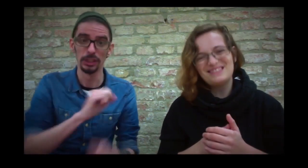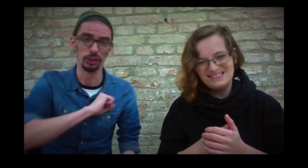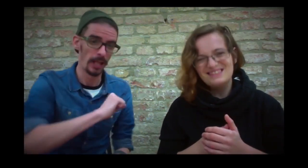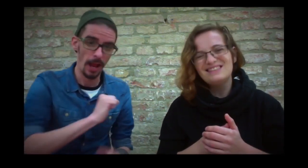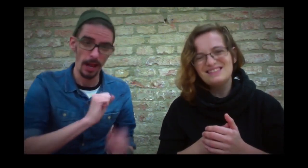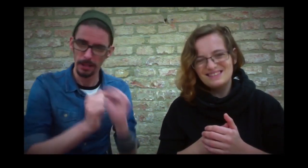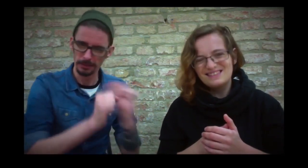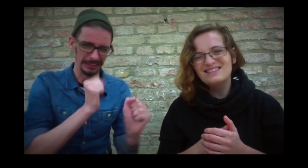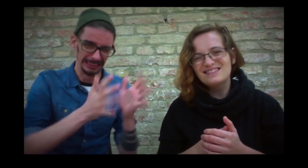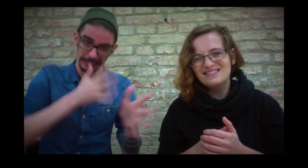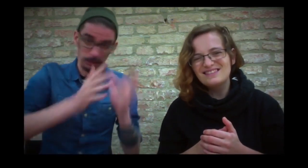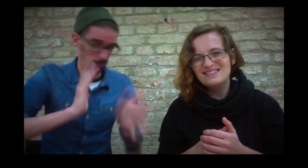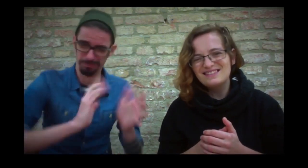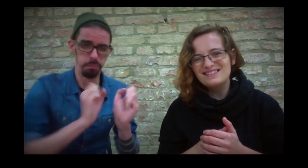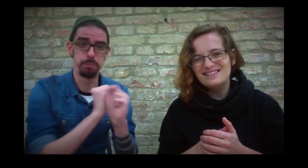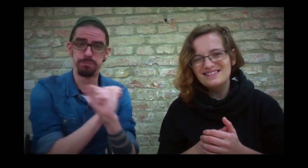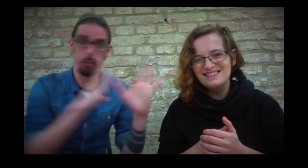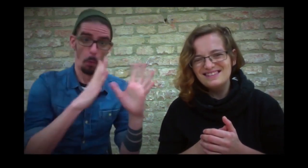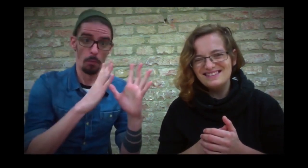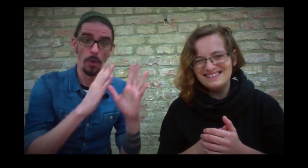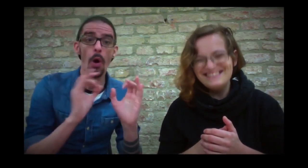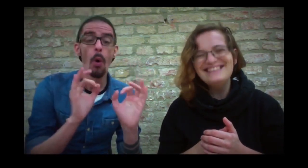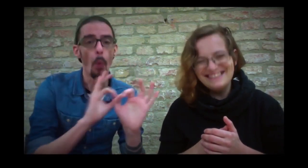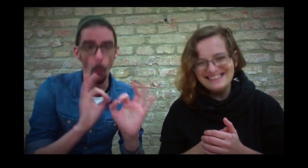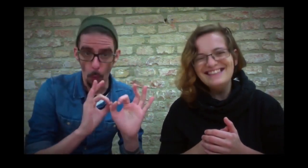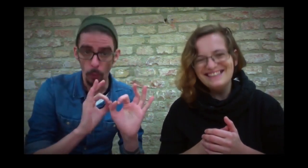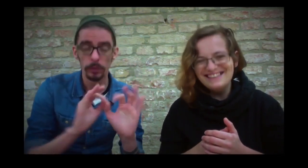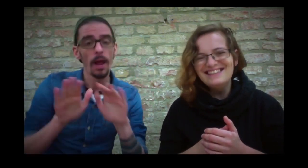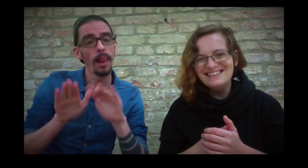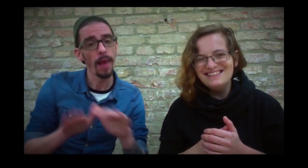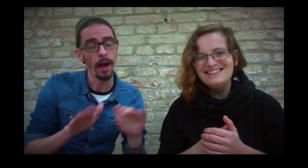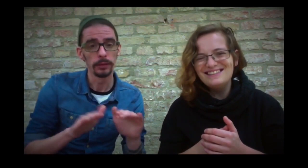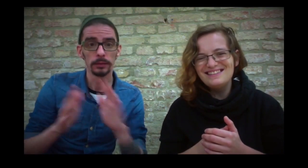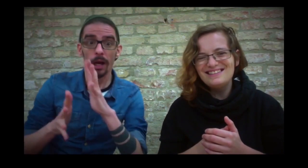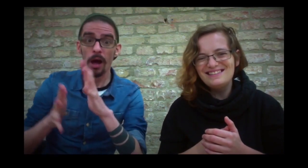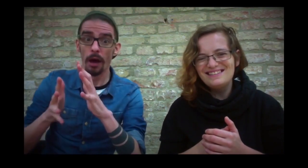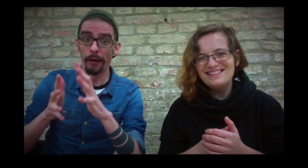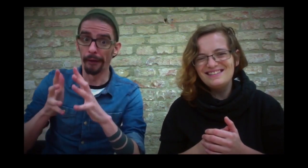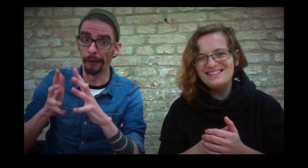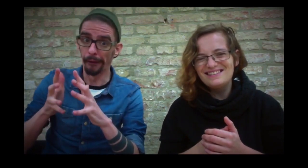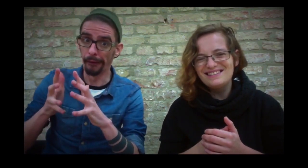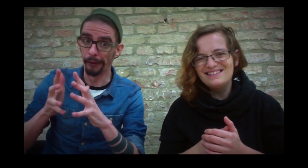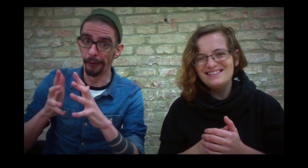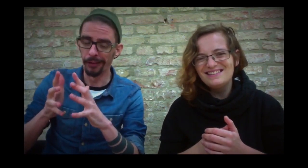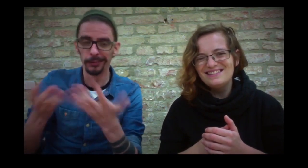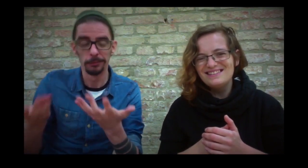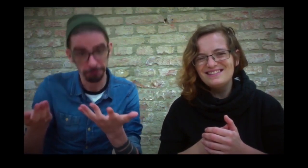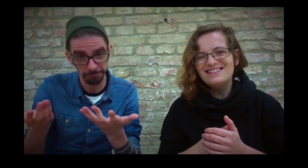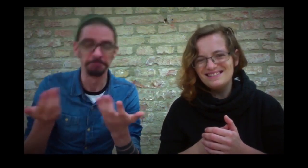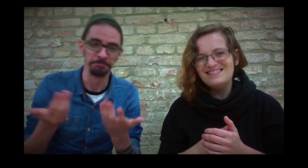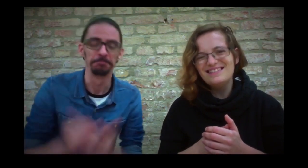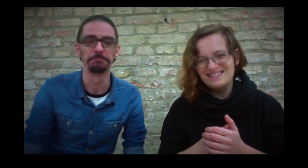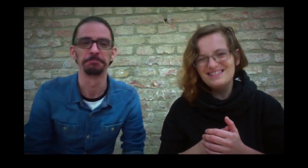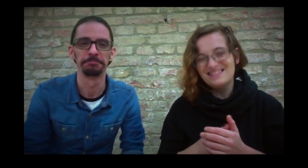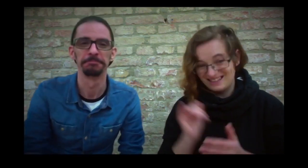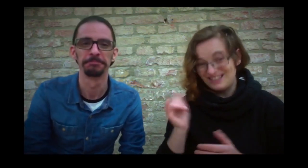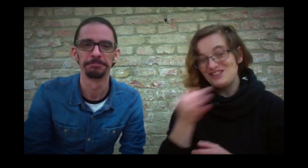On the one hand, the molecules can be accelerated until the object explodes or the molecules slow down to motionless.